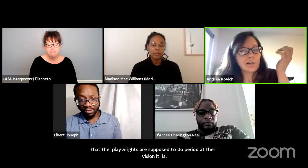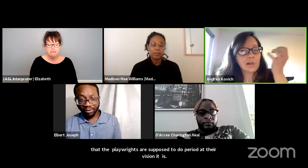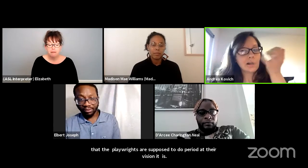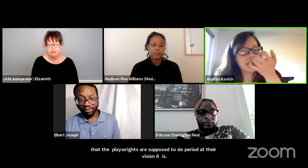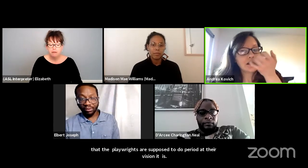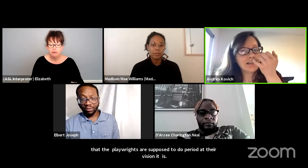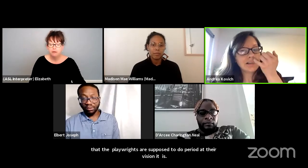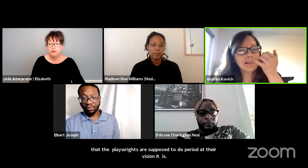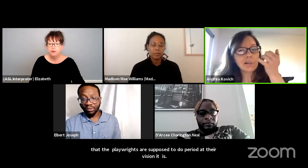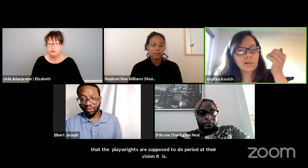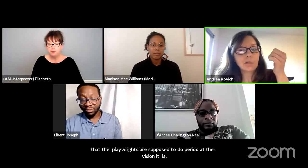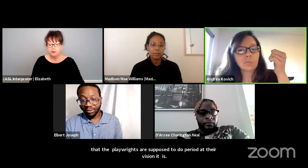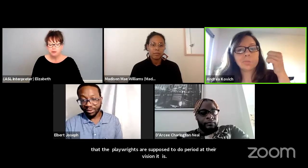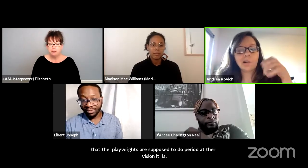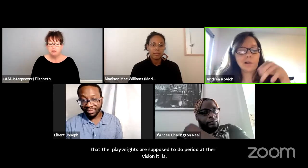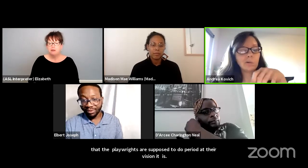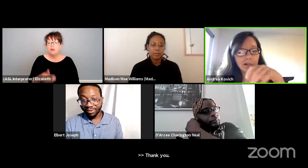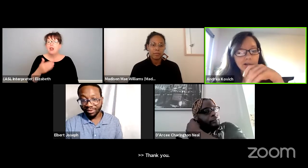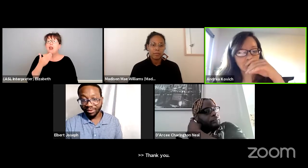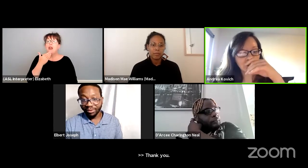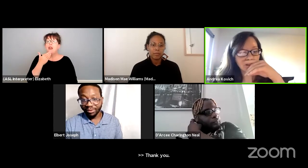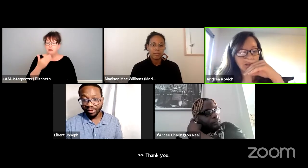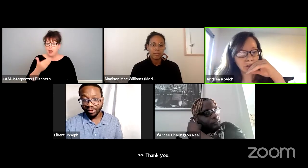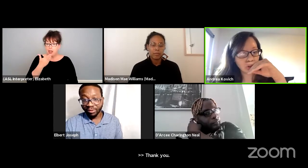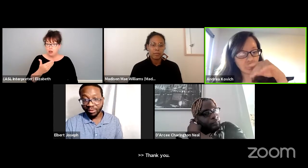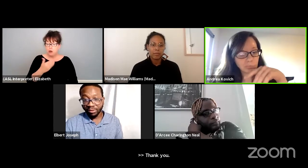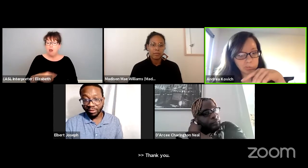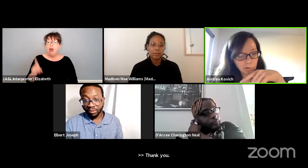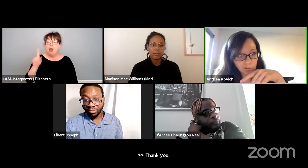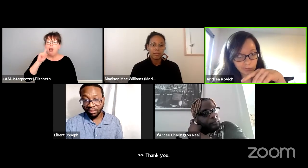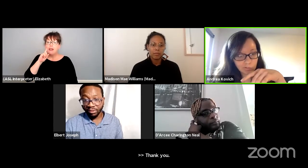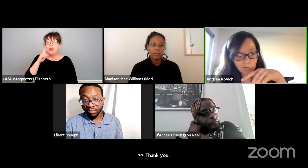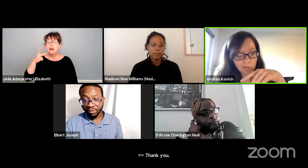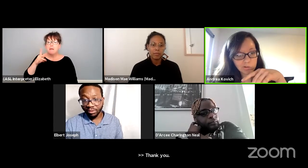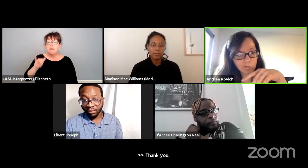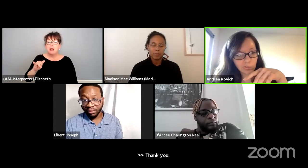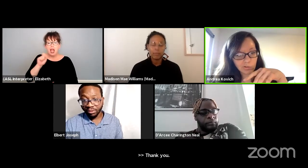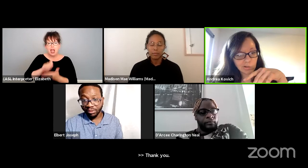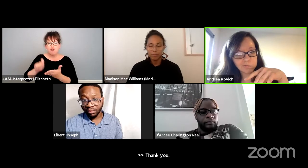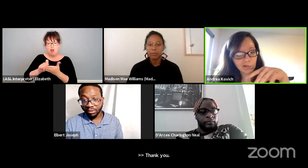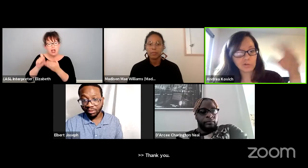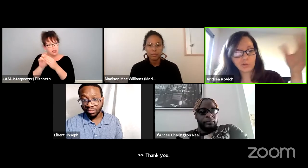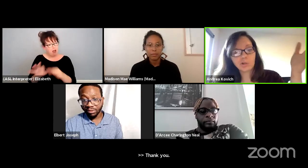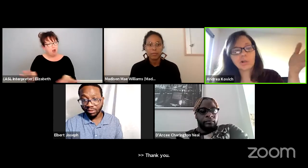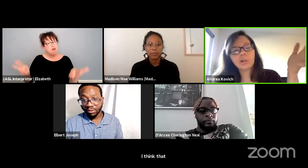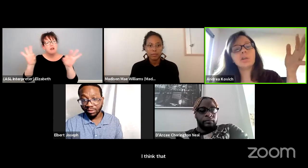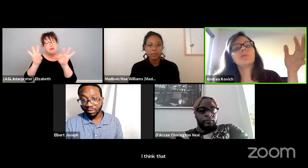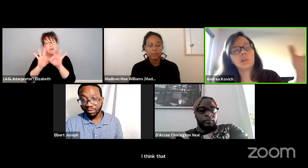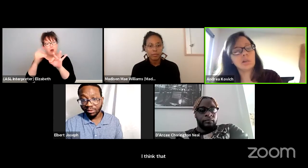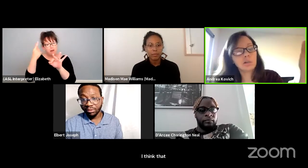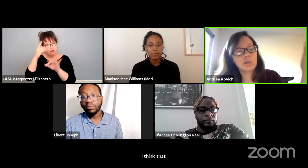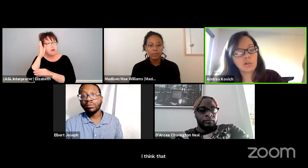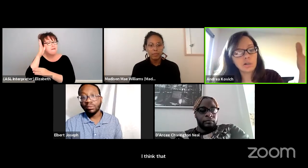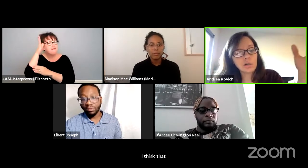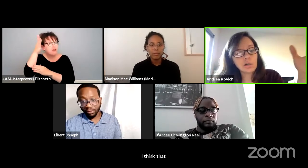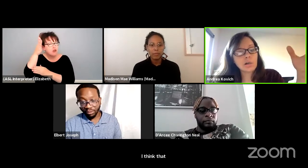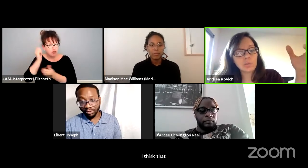Yeah, I think that playwrights are so important to the future of theater